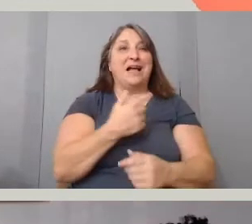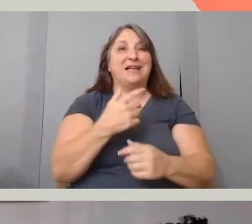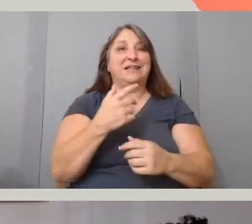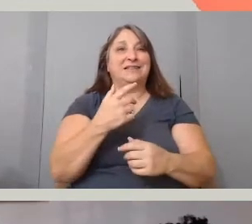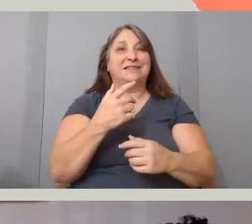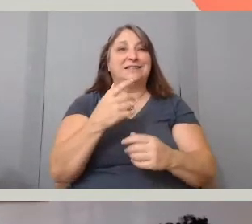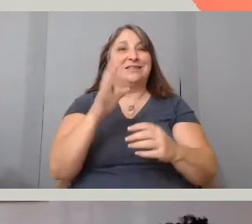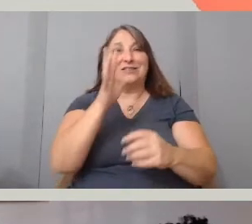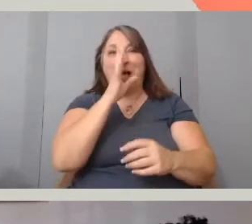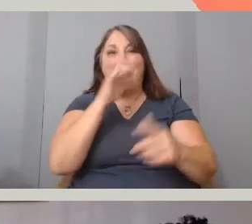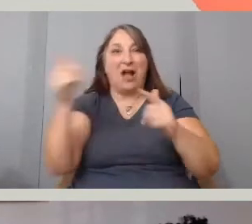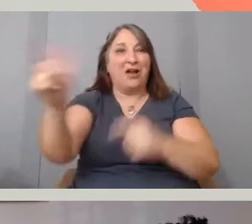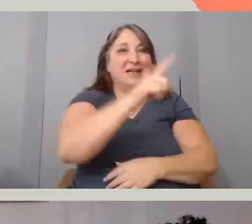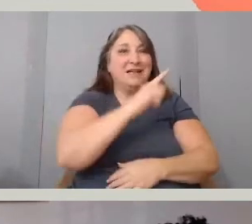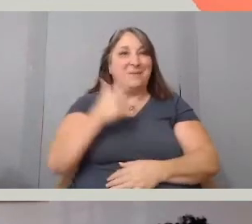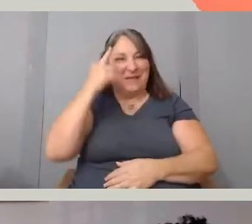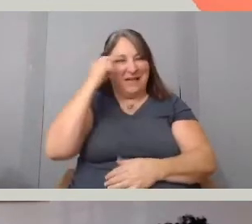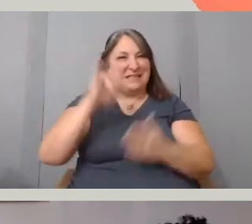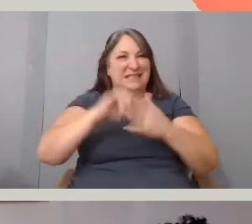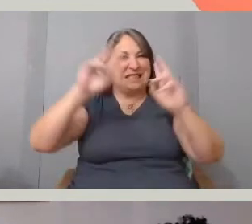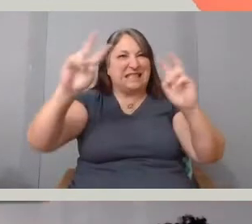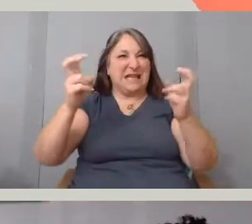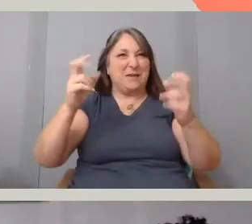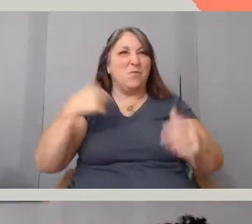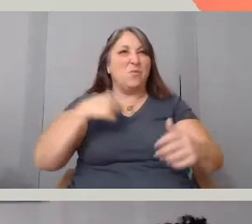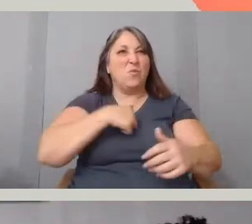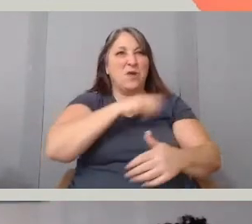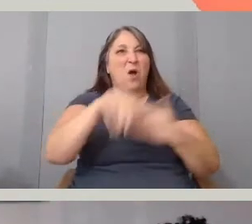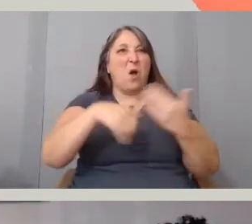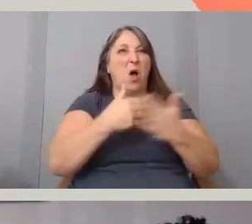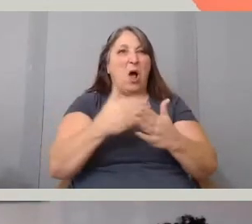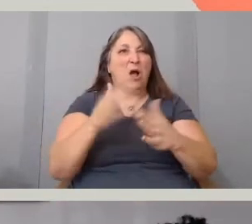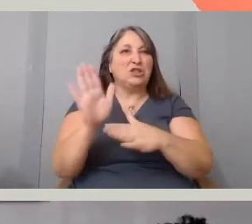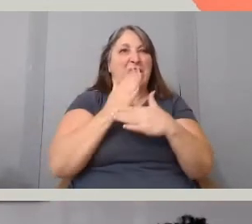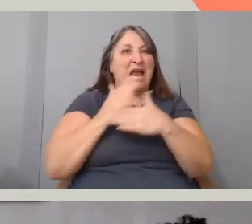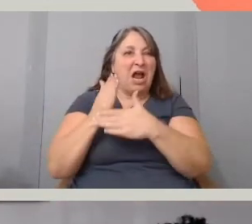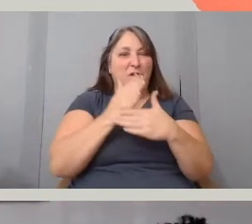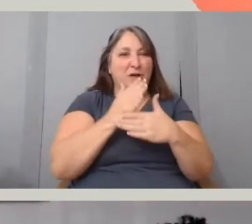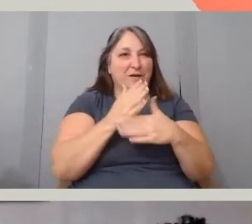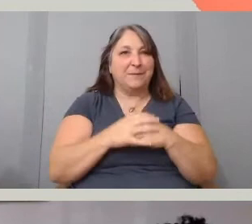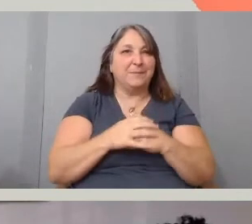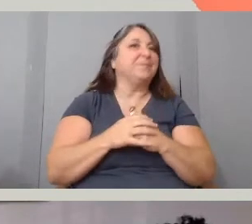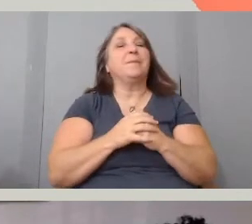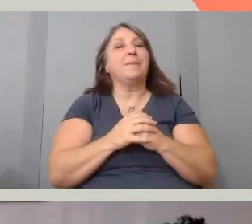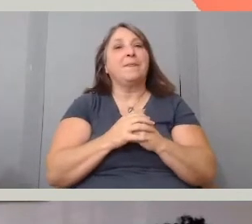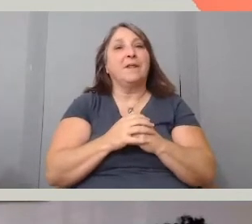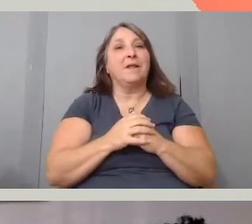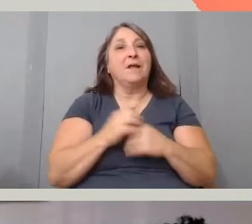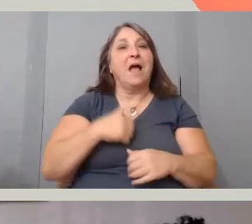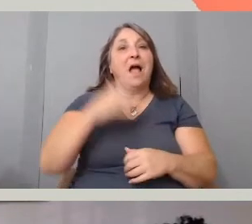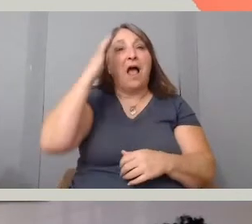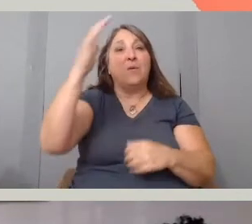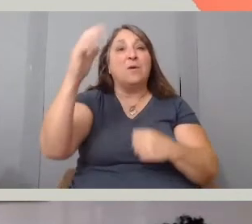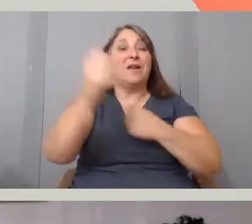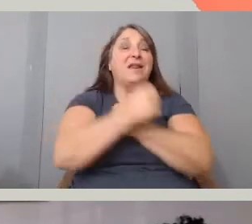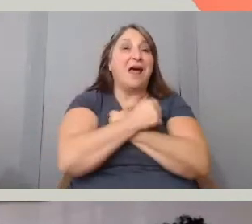that everyone is touching on. Yeah, it's, I know it's, I would love to open it up too. Yeah I know just wanted a couple